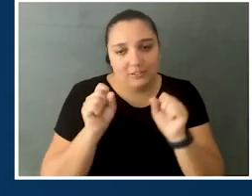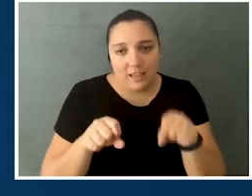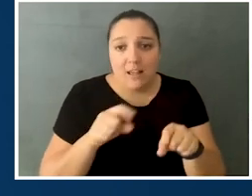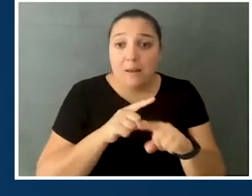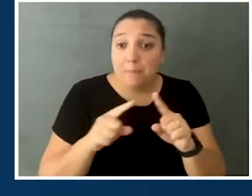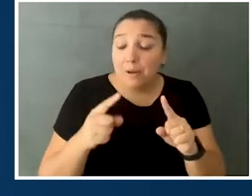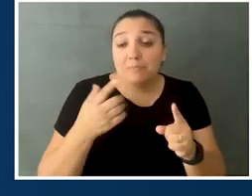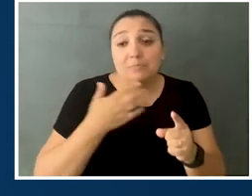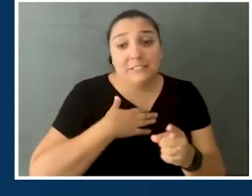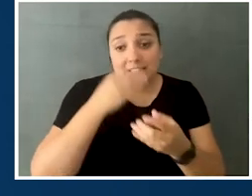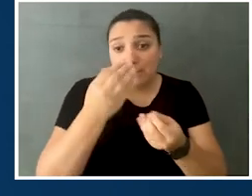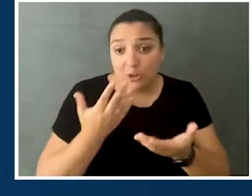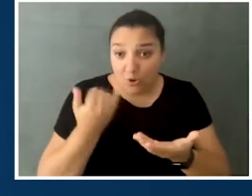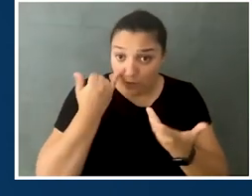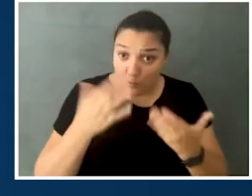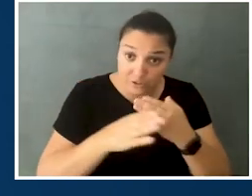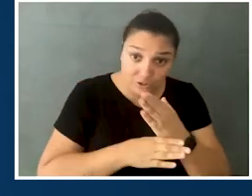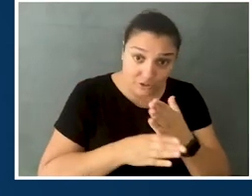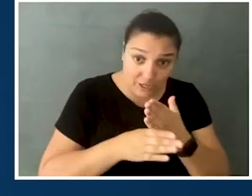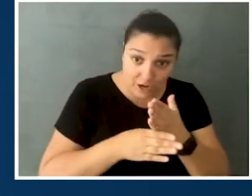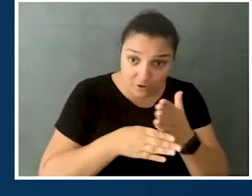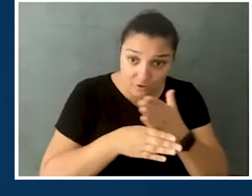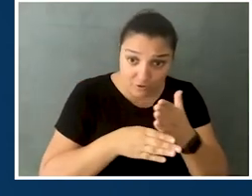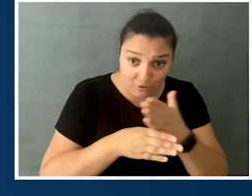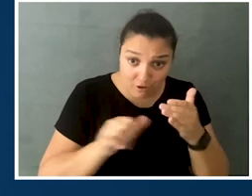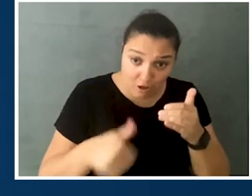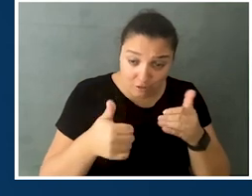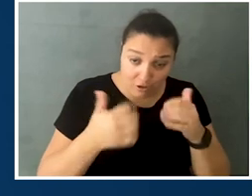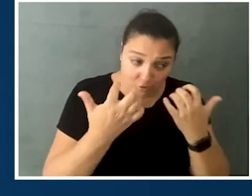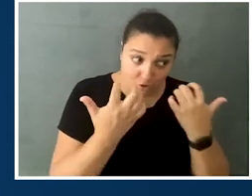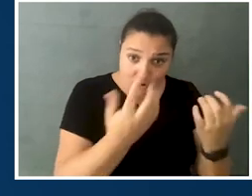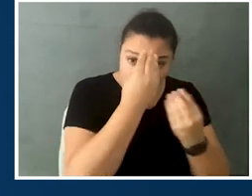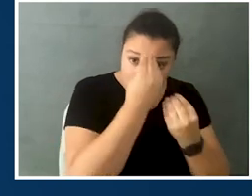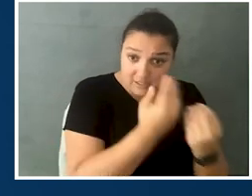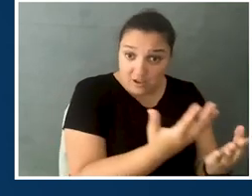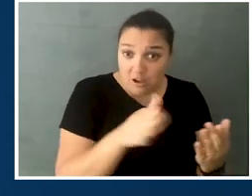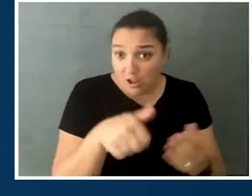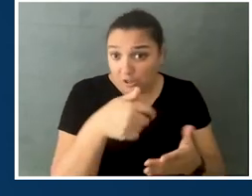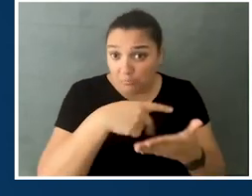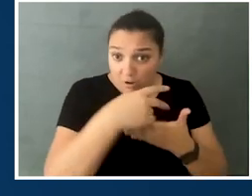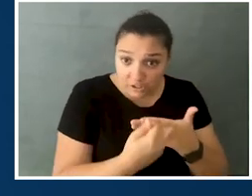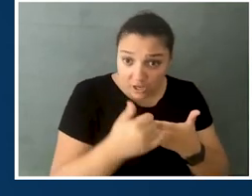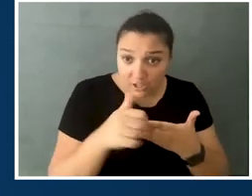to let us know if there's anything else that you'd like to share with our audience today. If there are any other projects